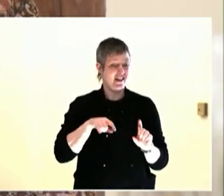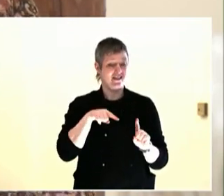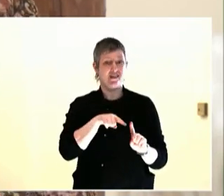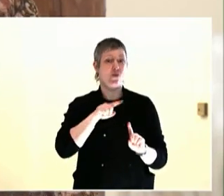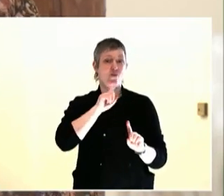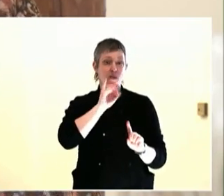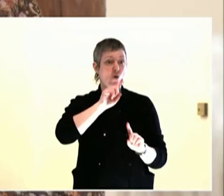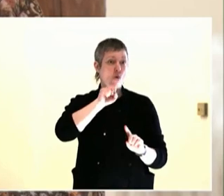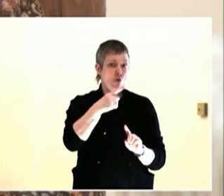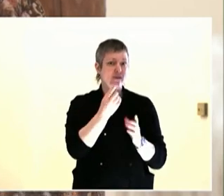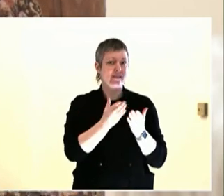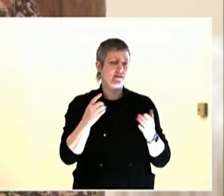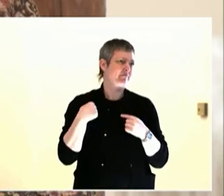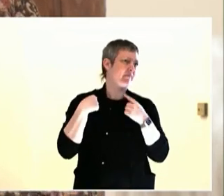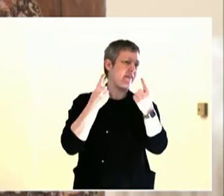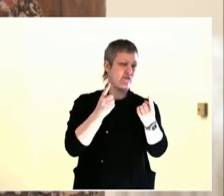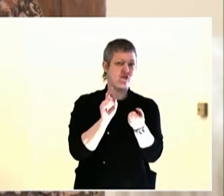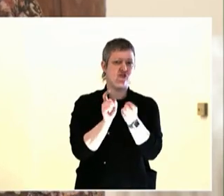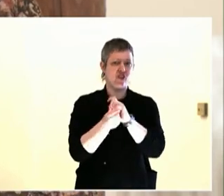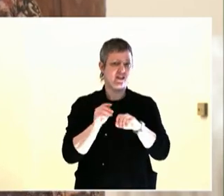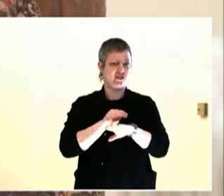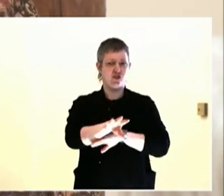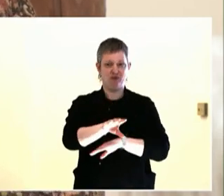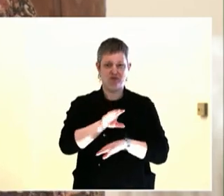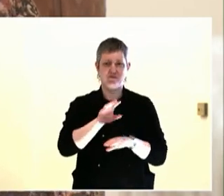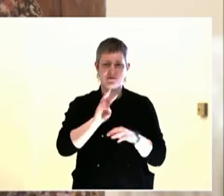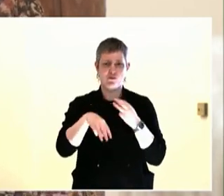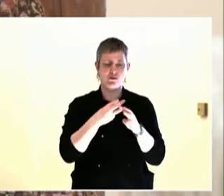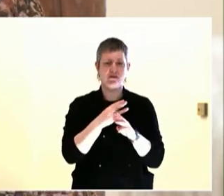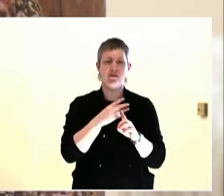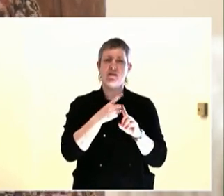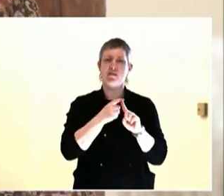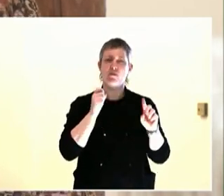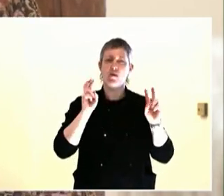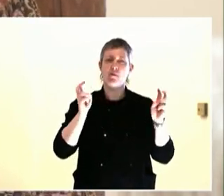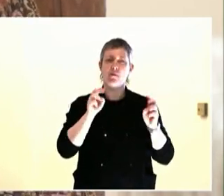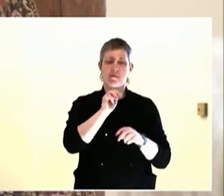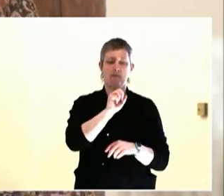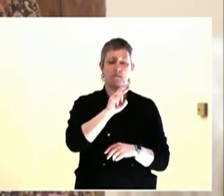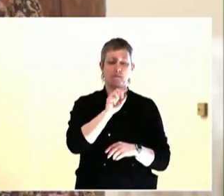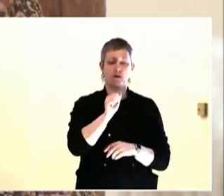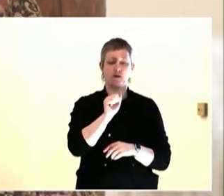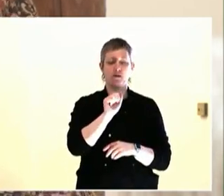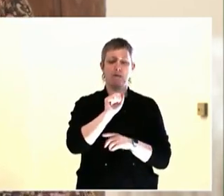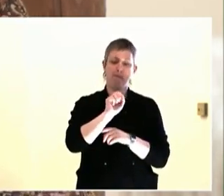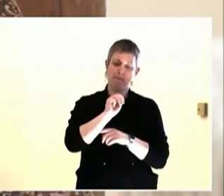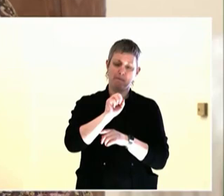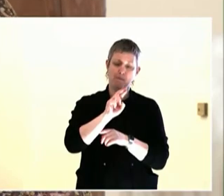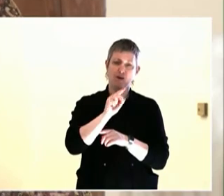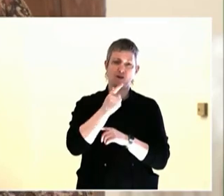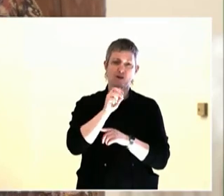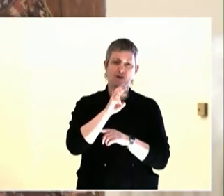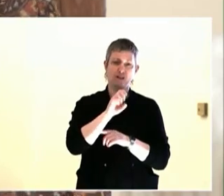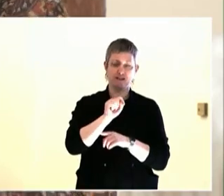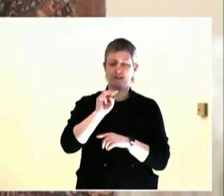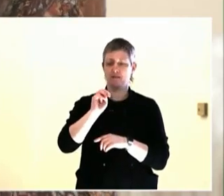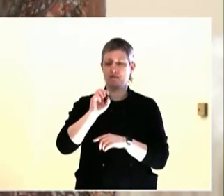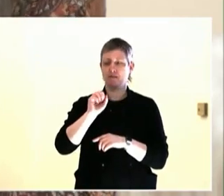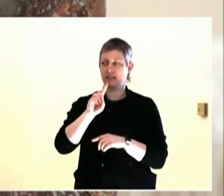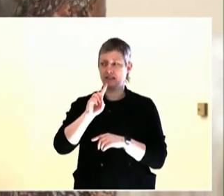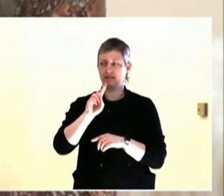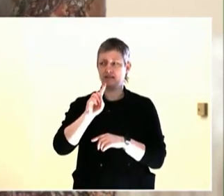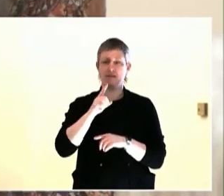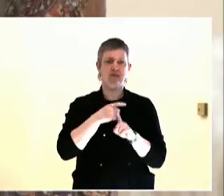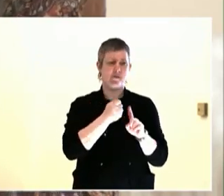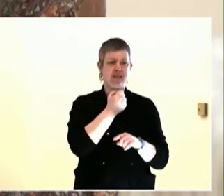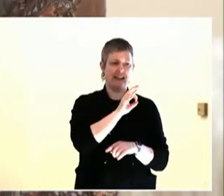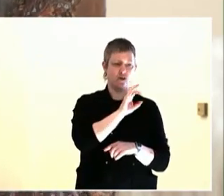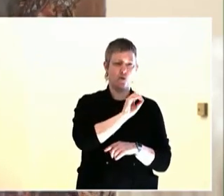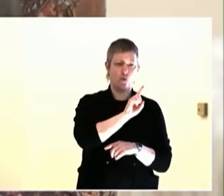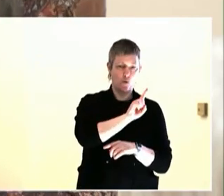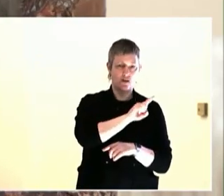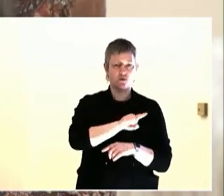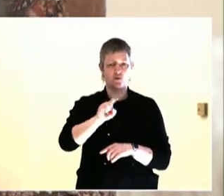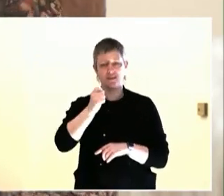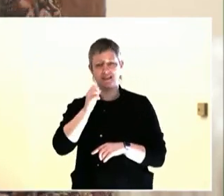Darlene Urban Garrett has an